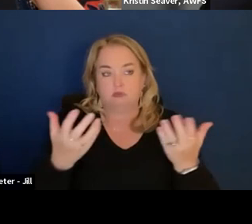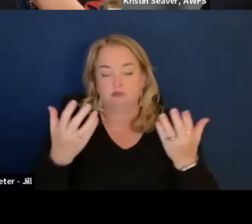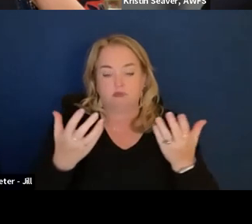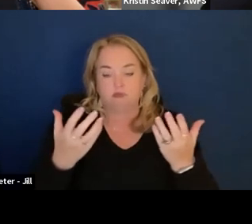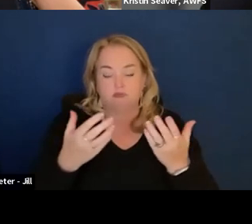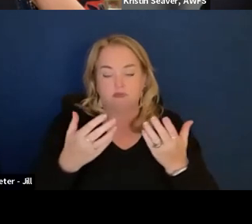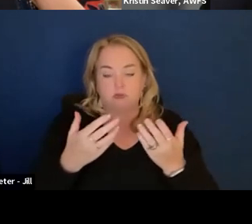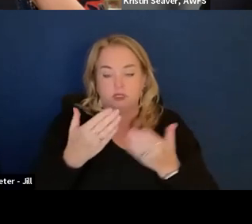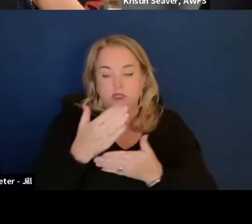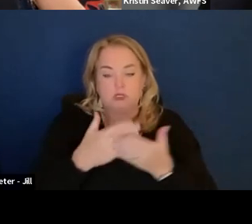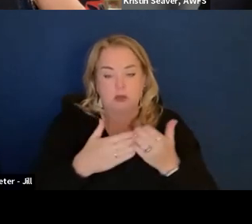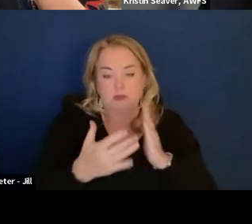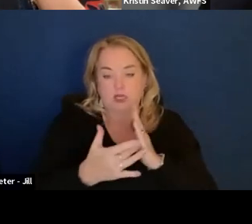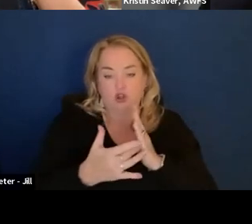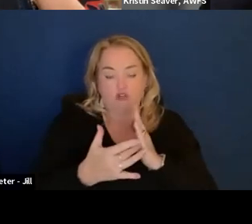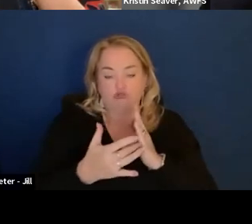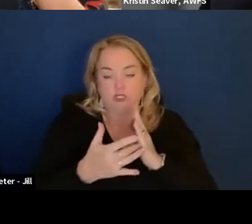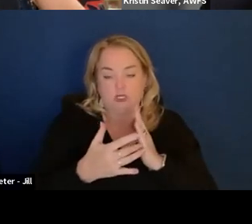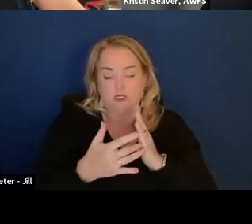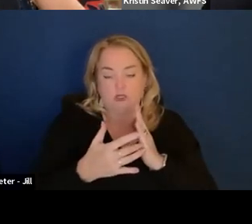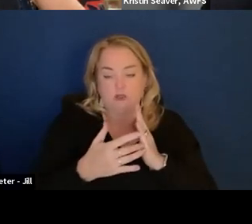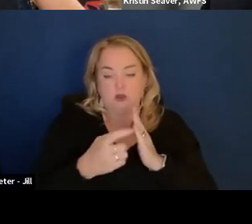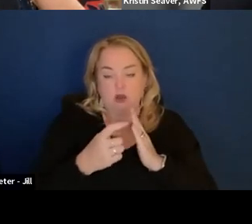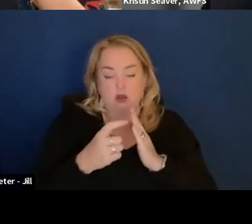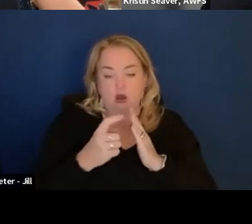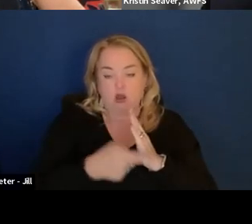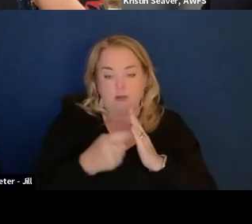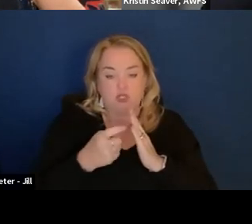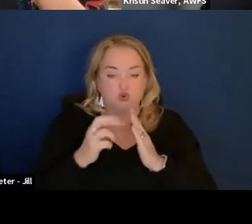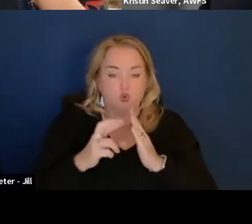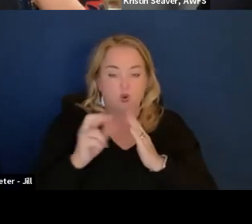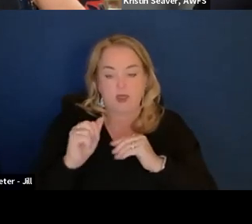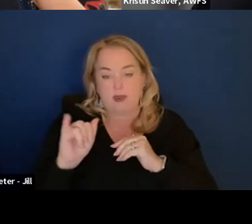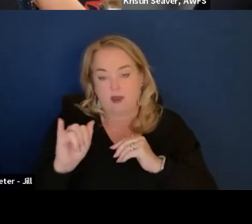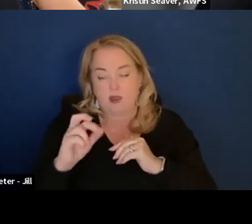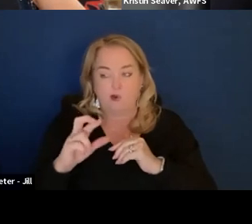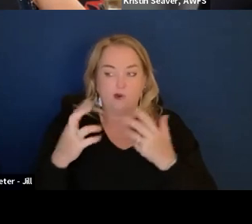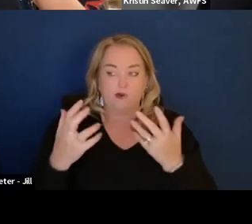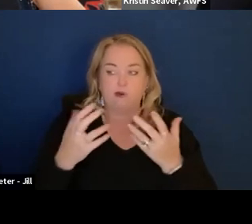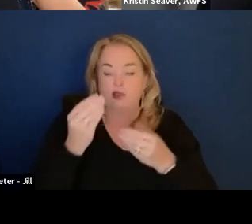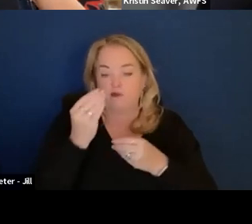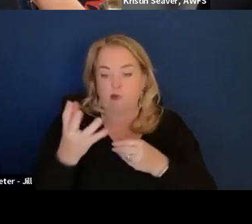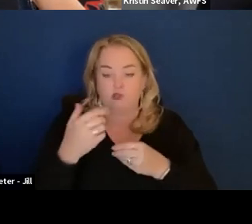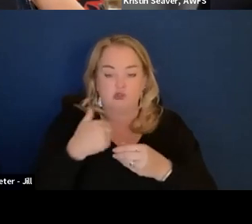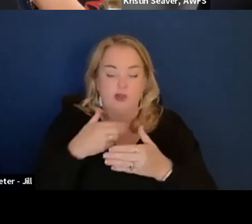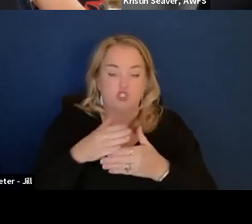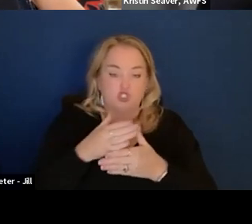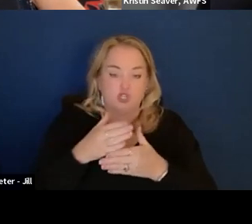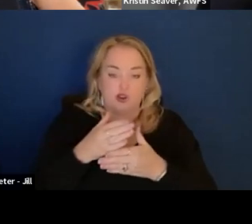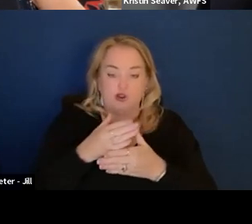of procurement technology that could benefit sustainability.